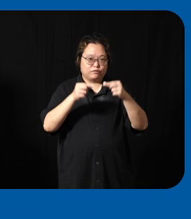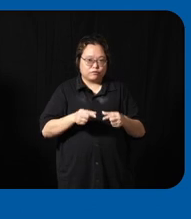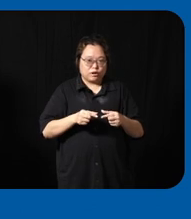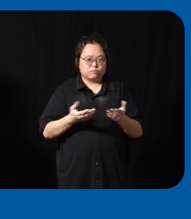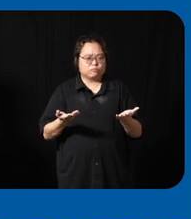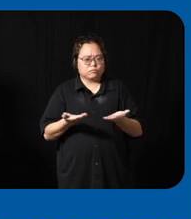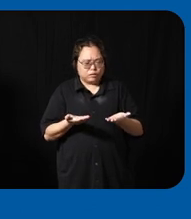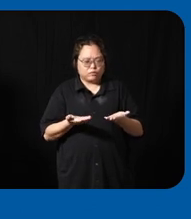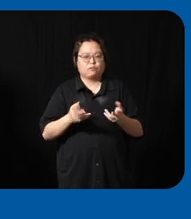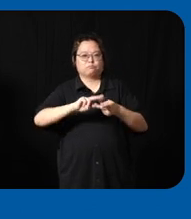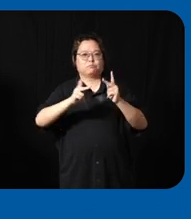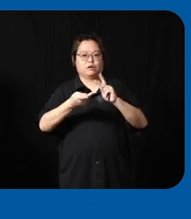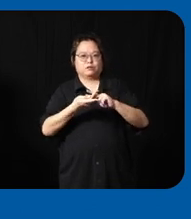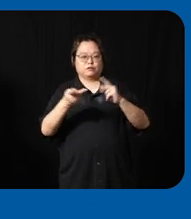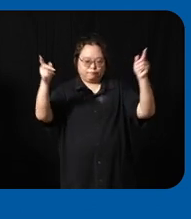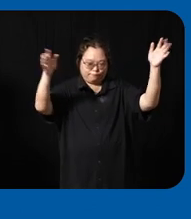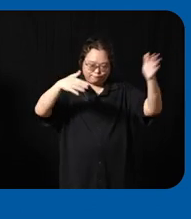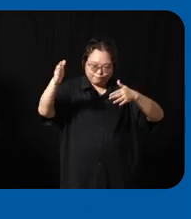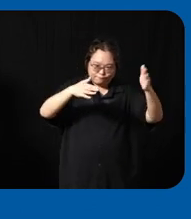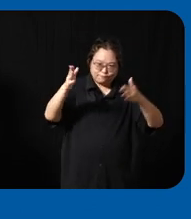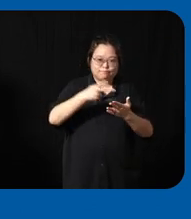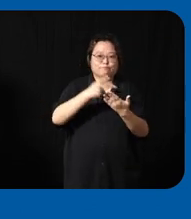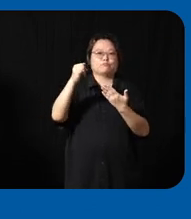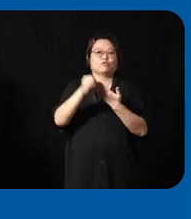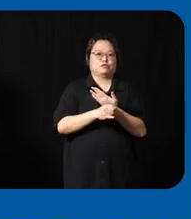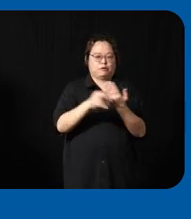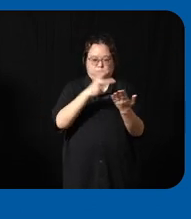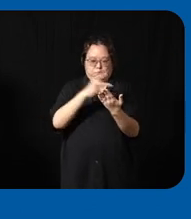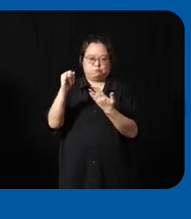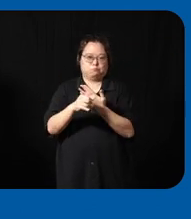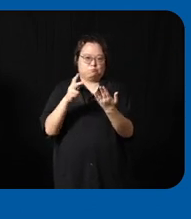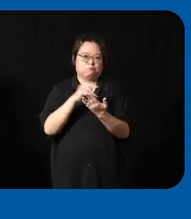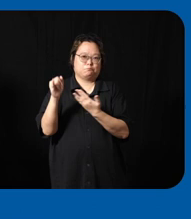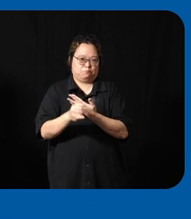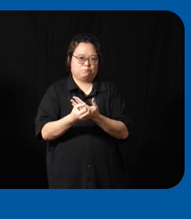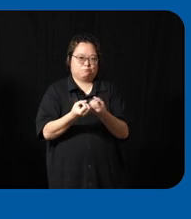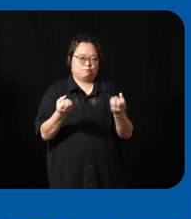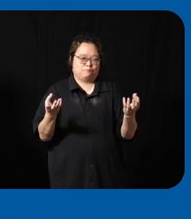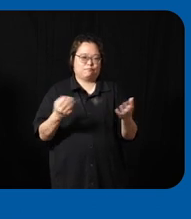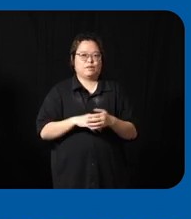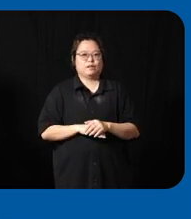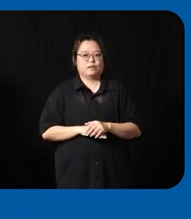catalyze different Innovation projects so I think uh we do have a positive POS social impact that